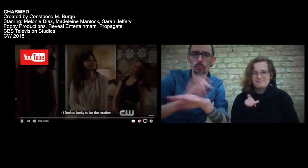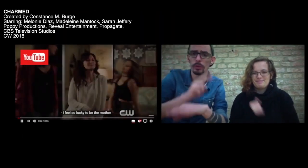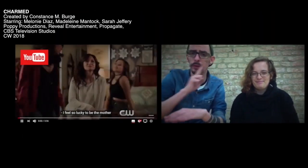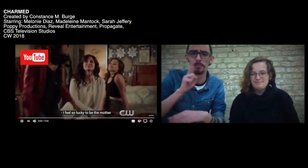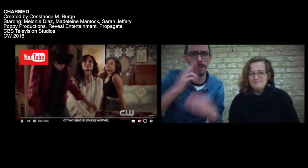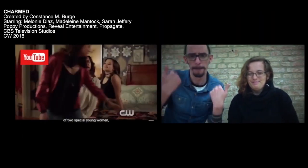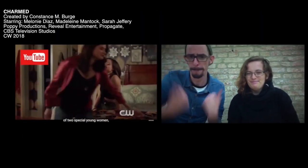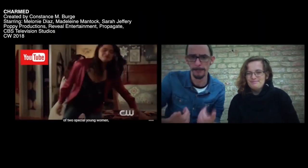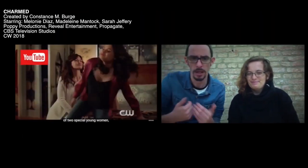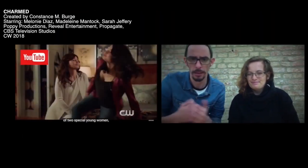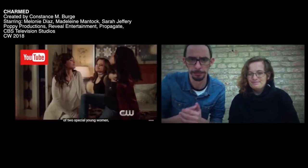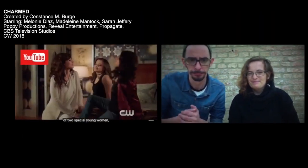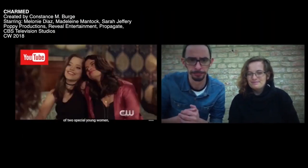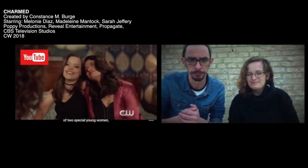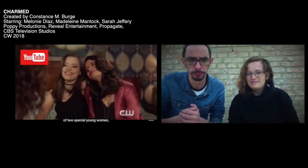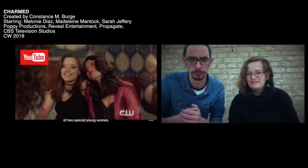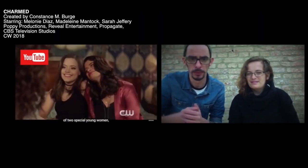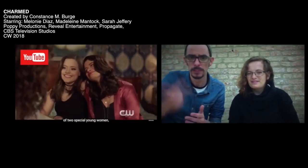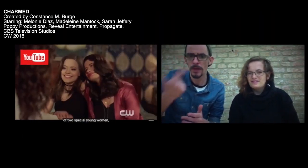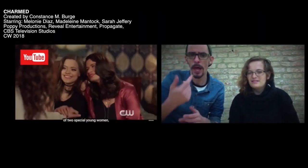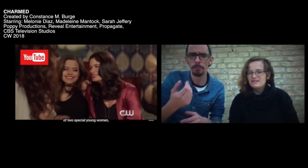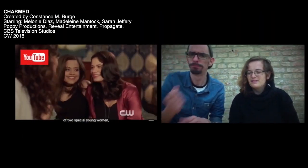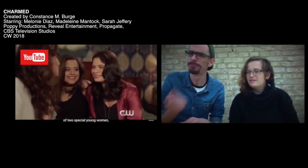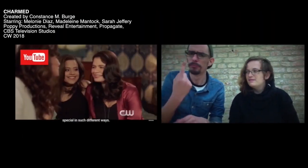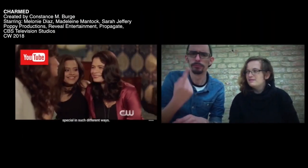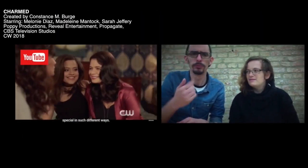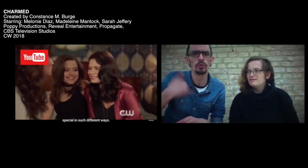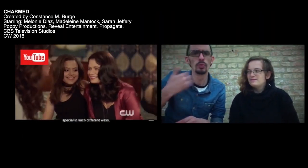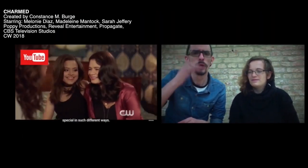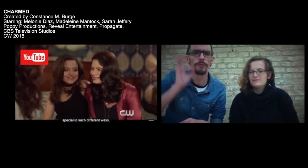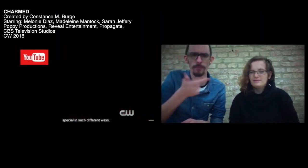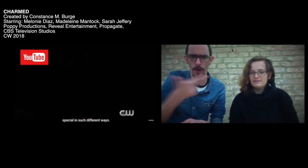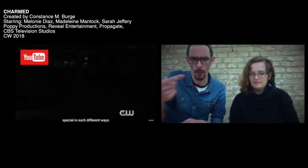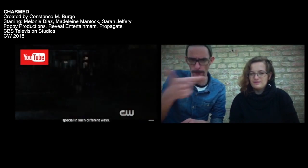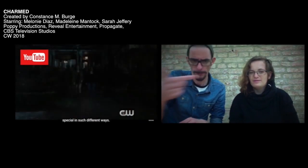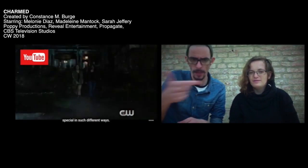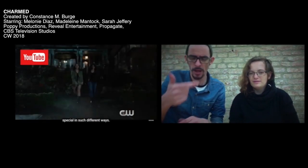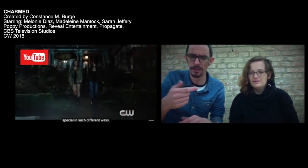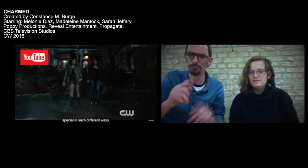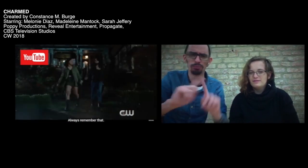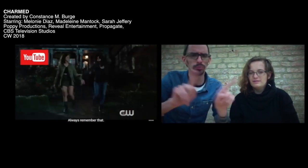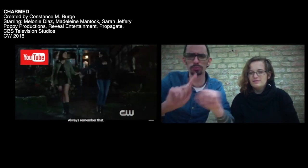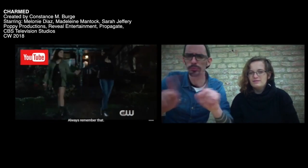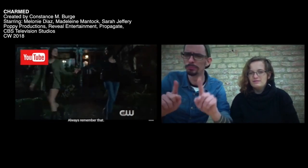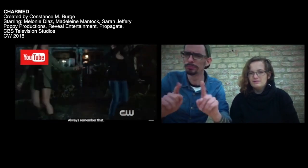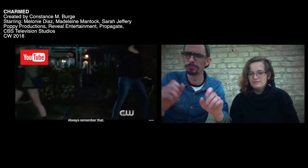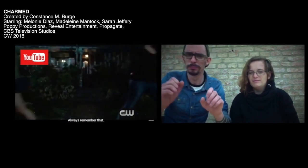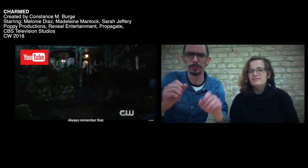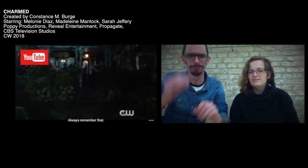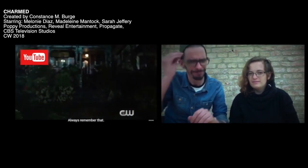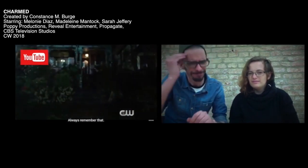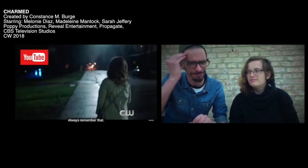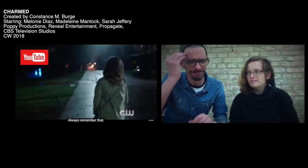[Ich bin so glücklich, die Mutter von zwei besonderen jungen Frauen zu sein,] [und das auf so unterschiedlicher Art und Weise.]